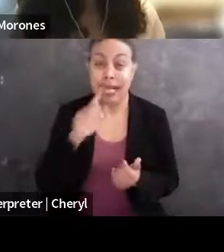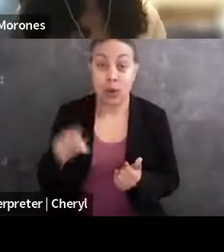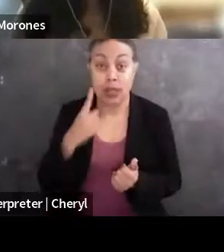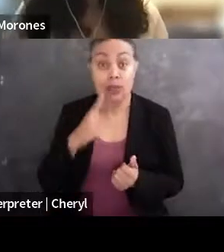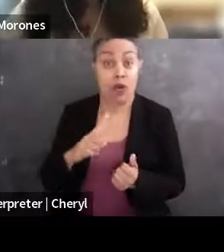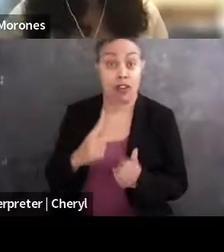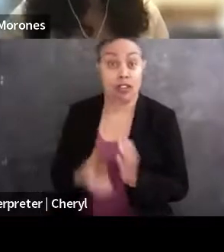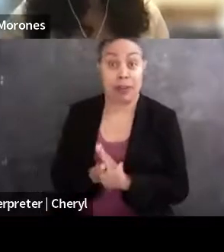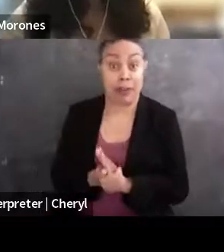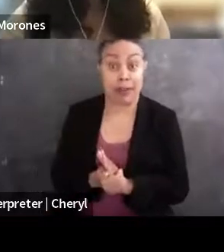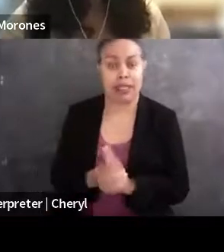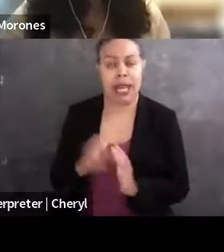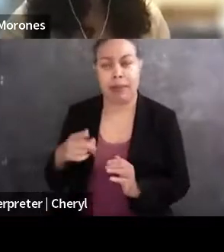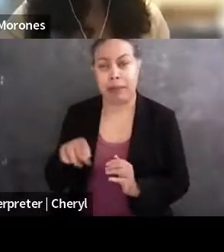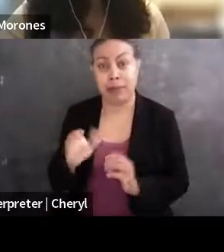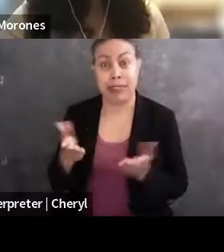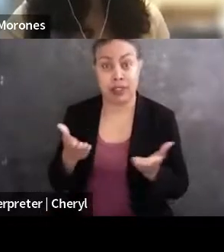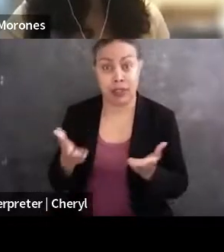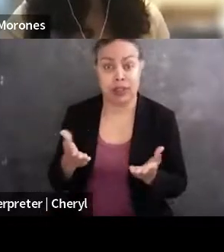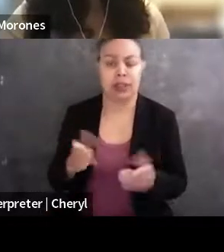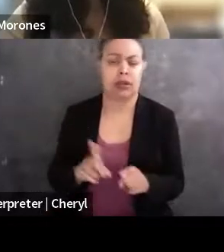or public service space, but generally the kinds